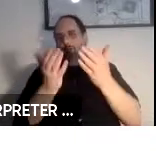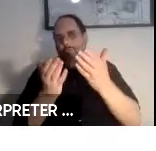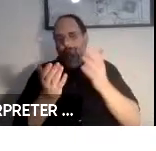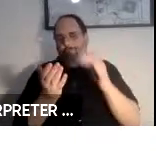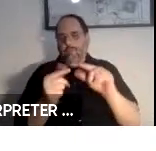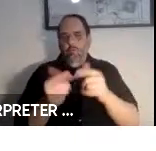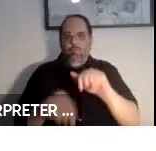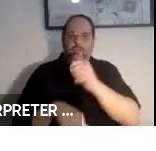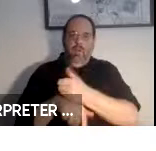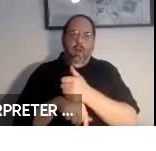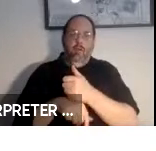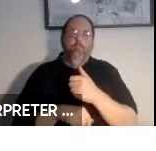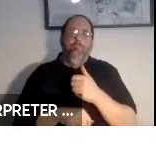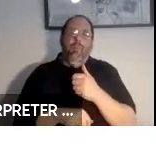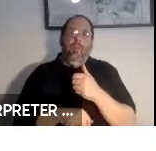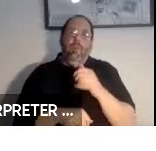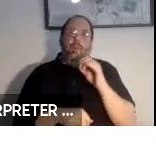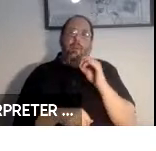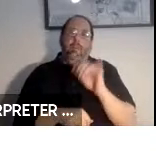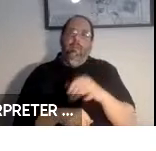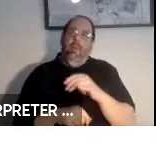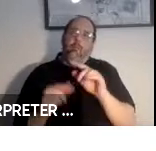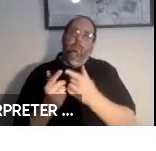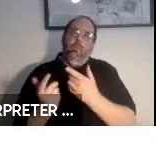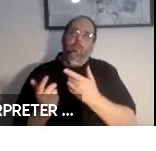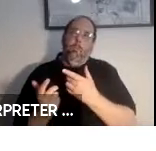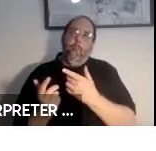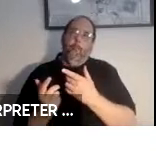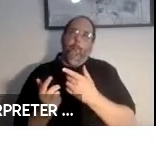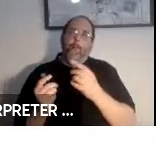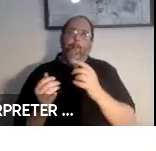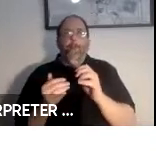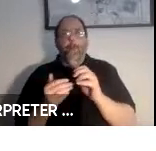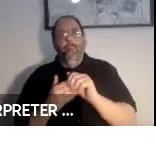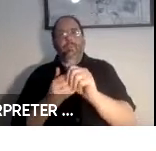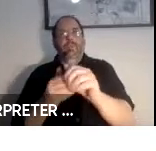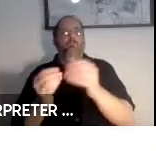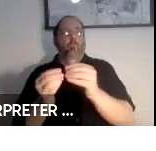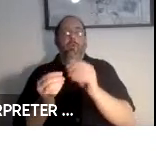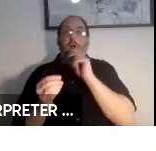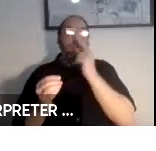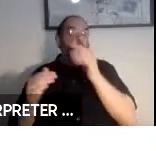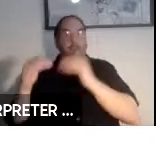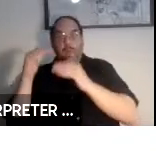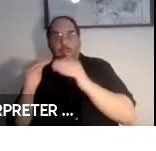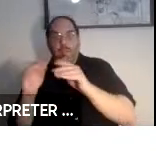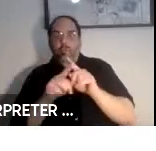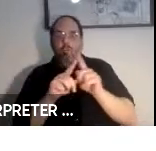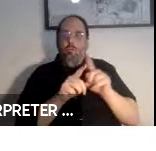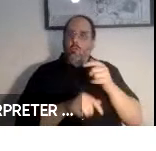it through further and not just dealing with buildings but dealing with transportation with